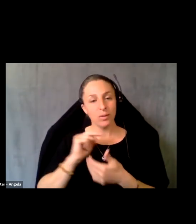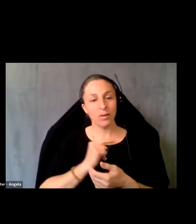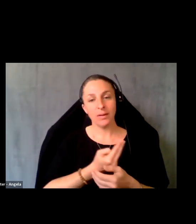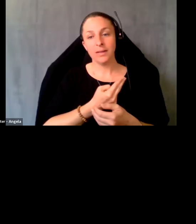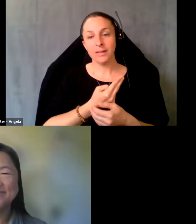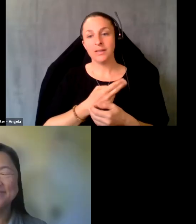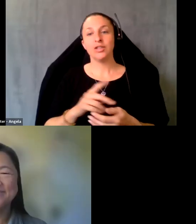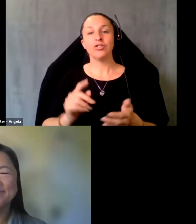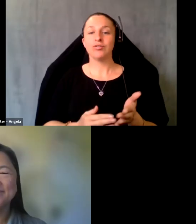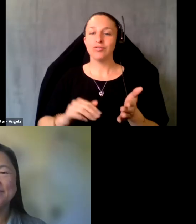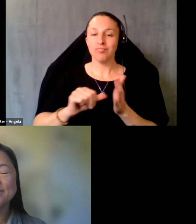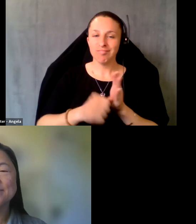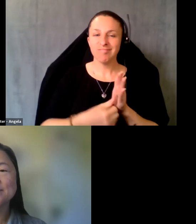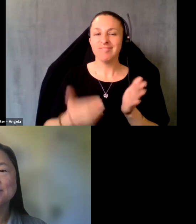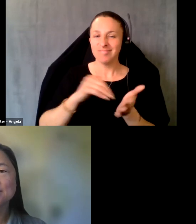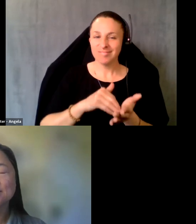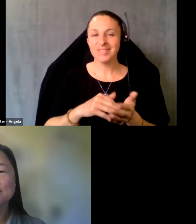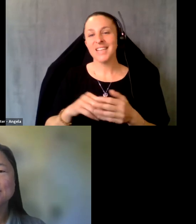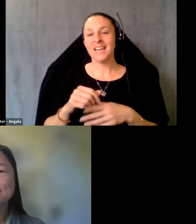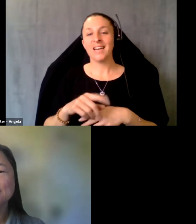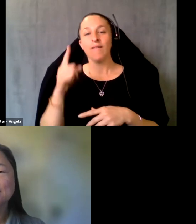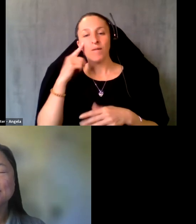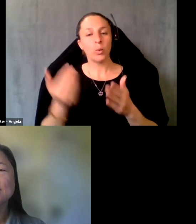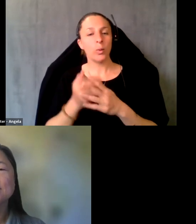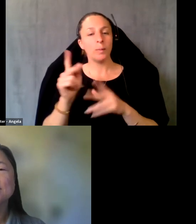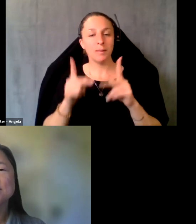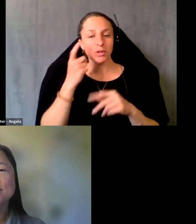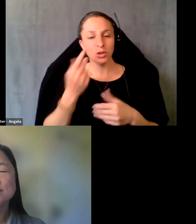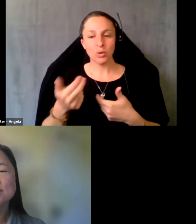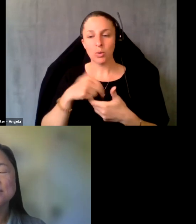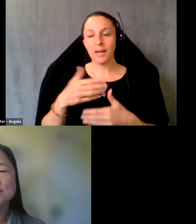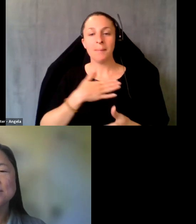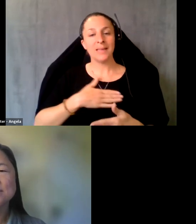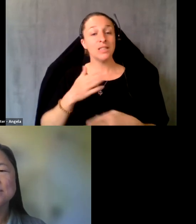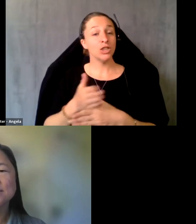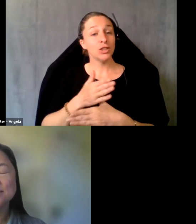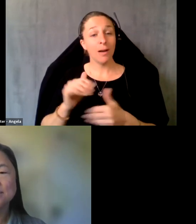to reiterate the questions for new folks who just joined us. Please share how digital equity. There